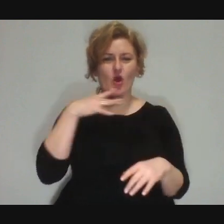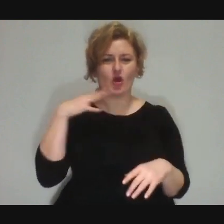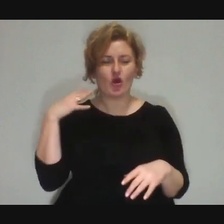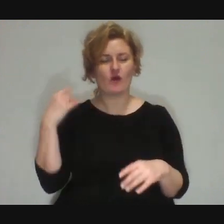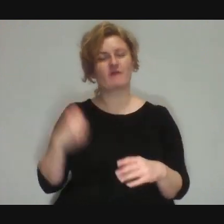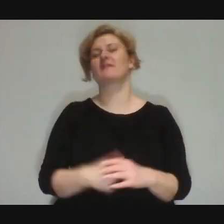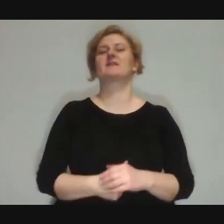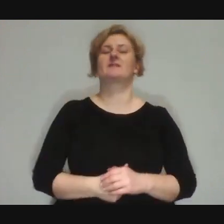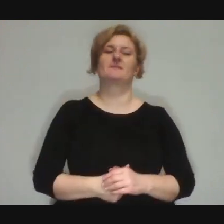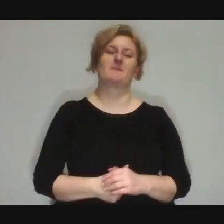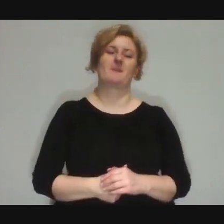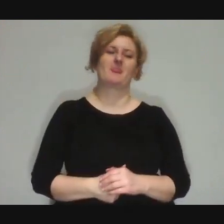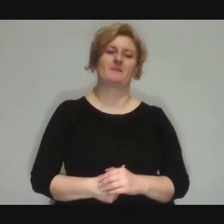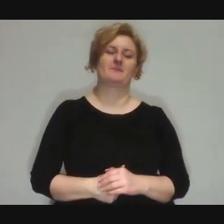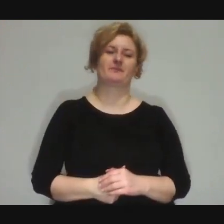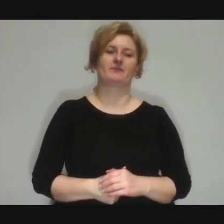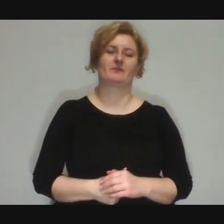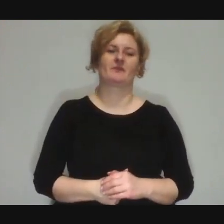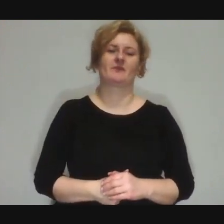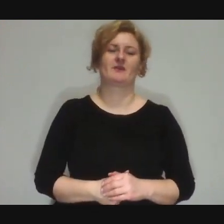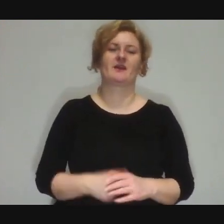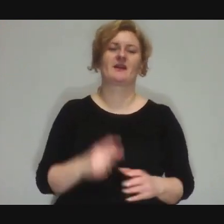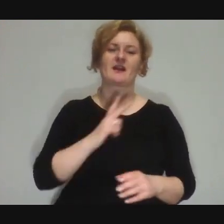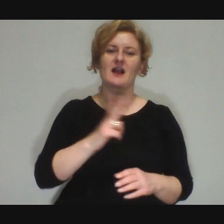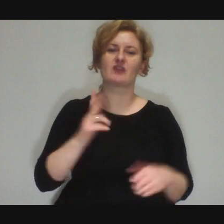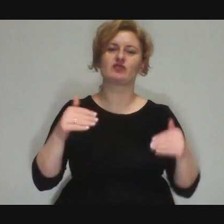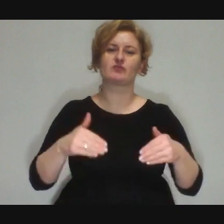Everyone can try it and that's why it's so cool.